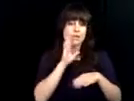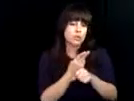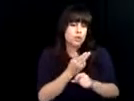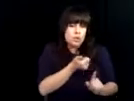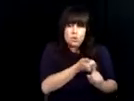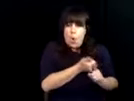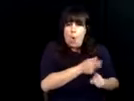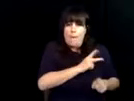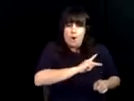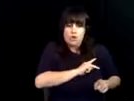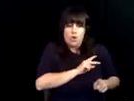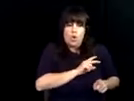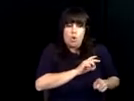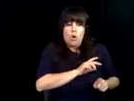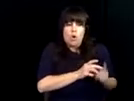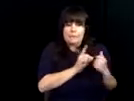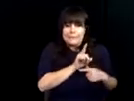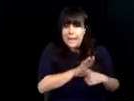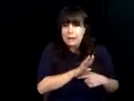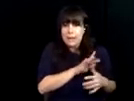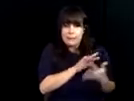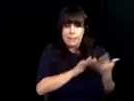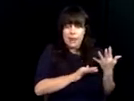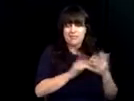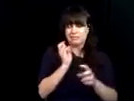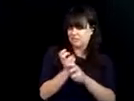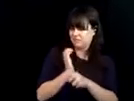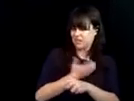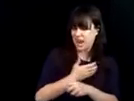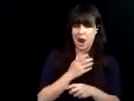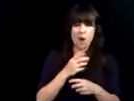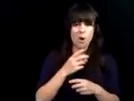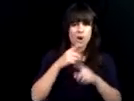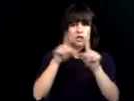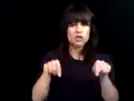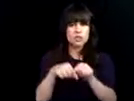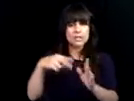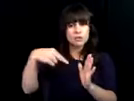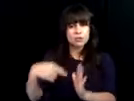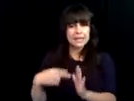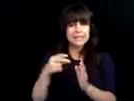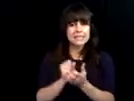2005. One big change is the software that employers use. Most used to use their own custom programs and database and it was difficult for our